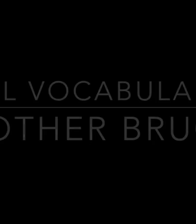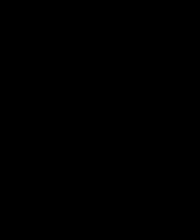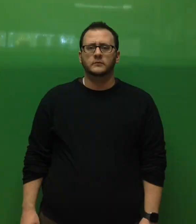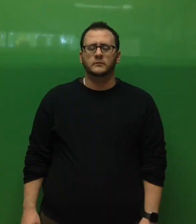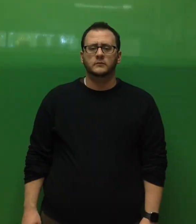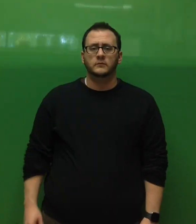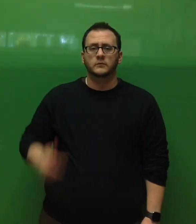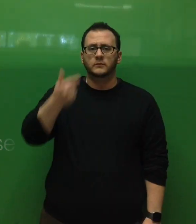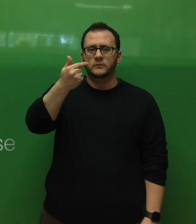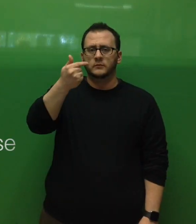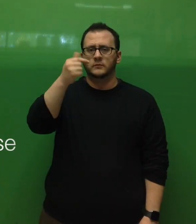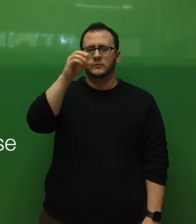goose